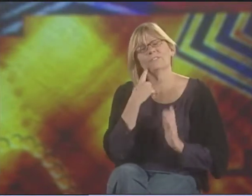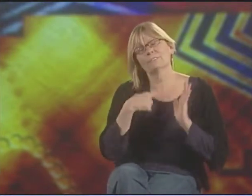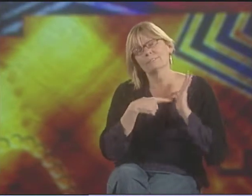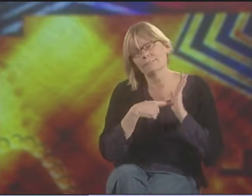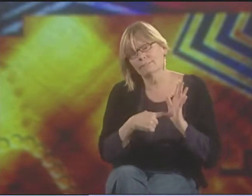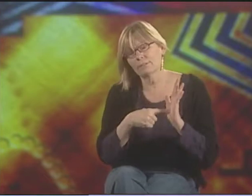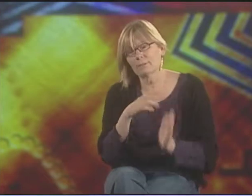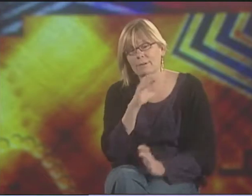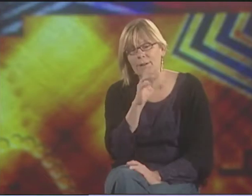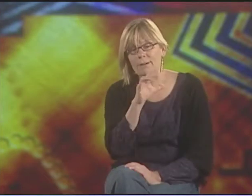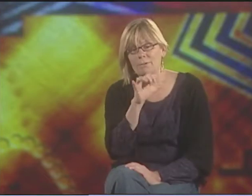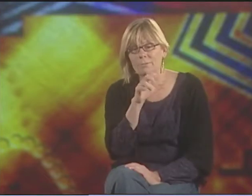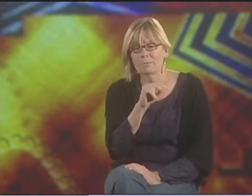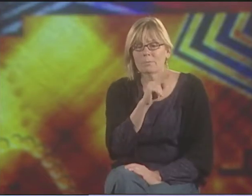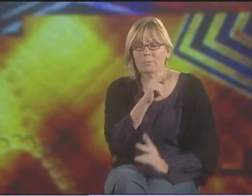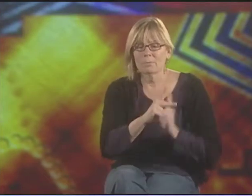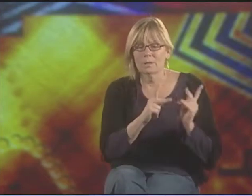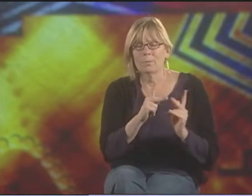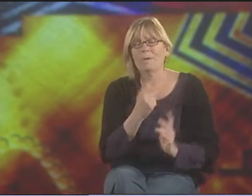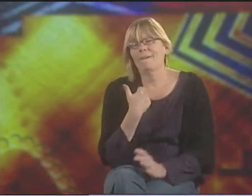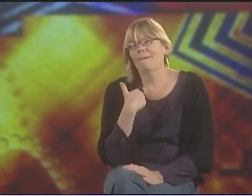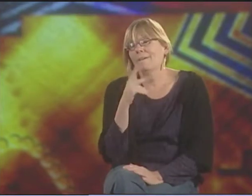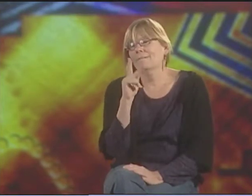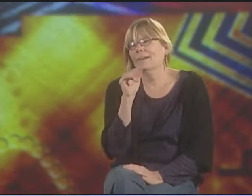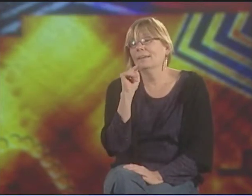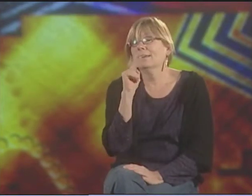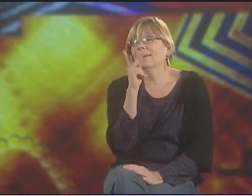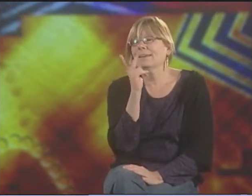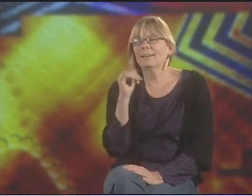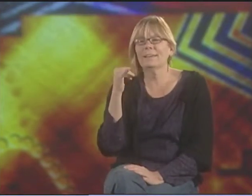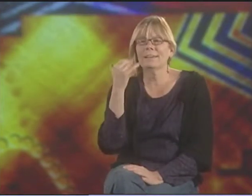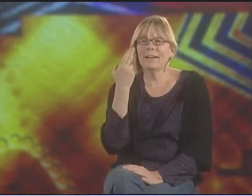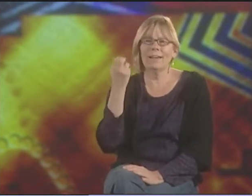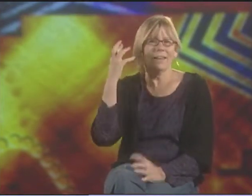SO FOR EXAMPLE,